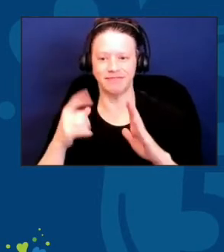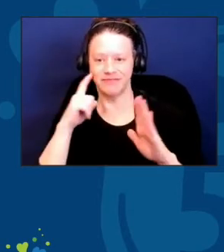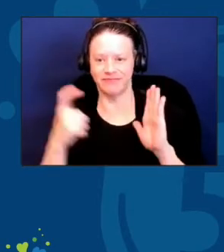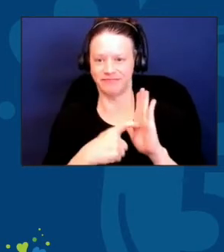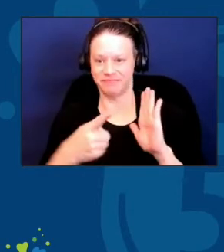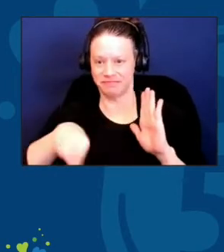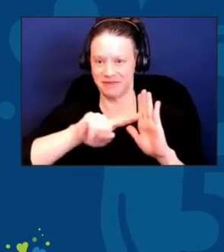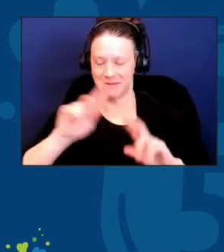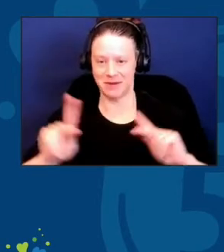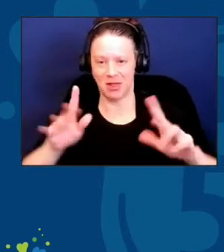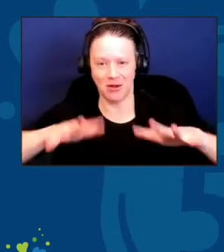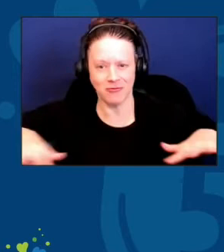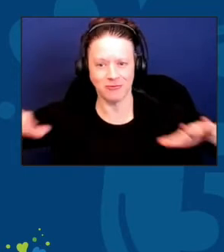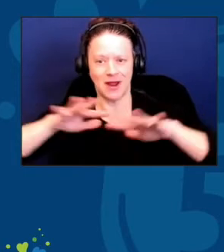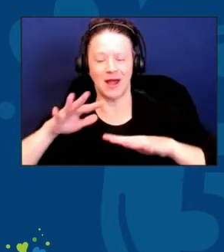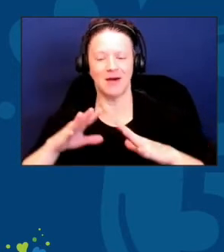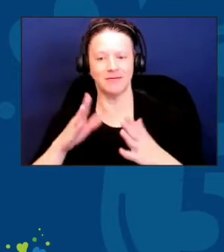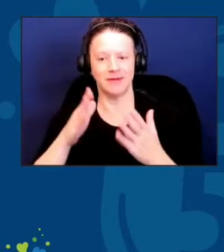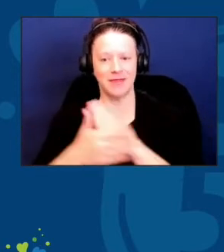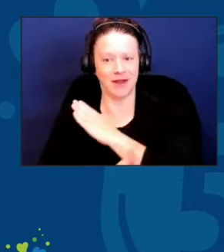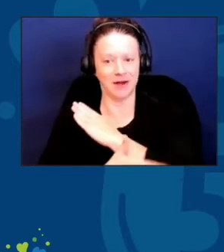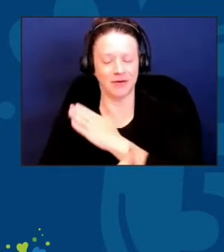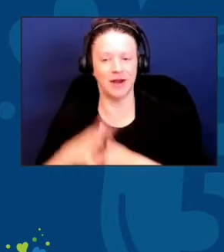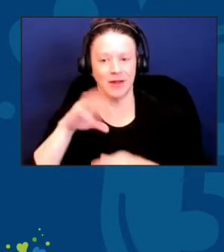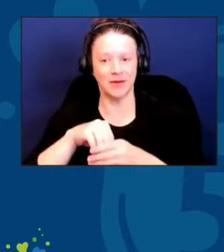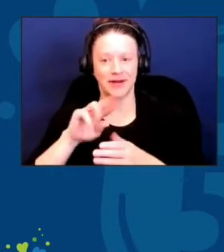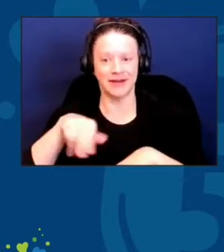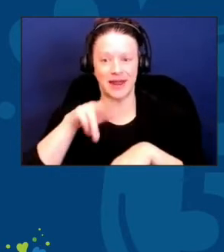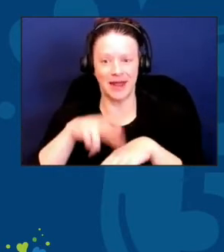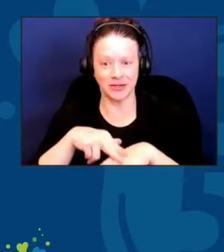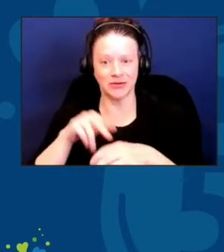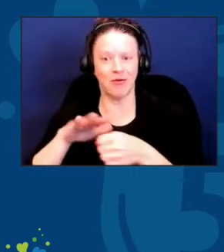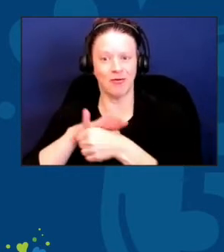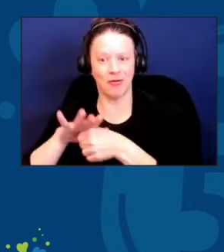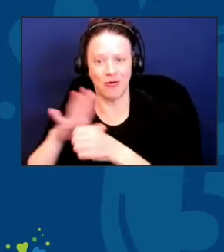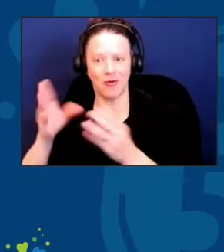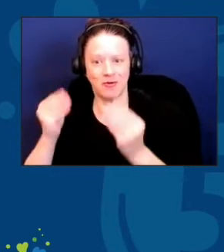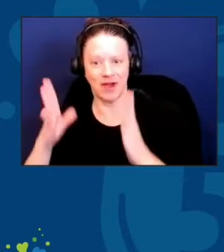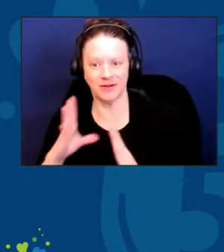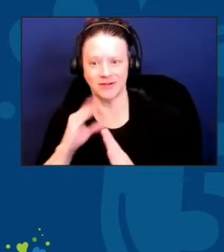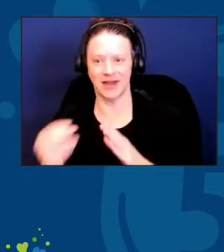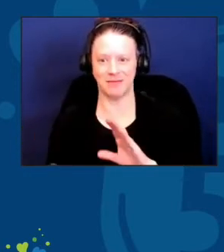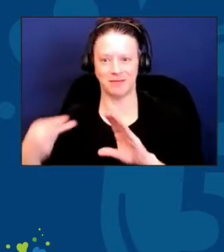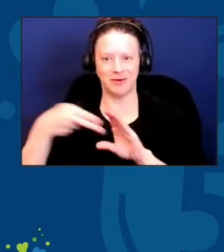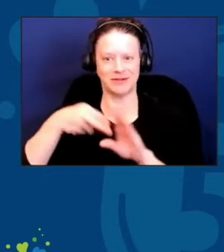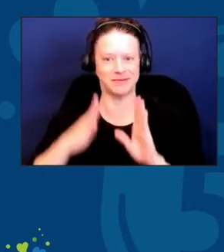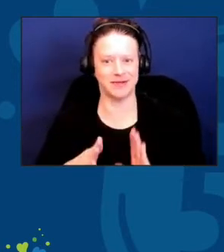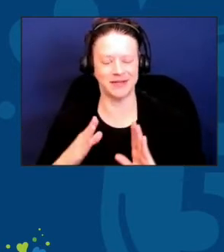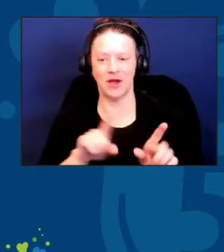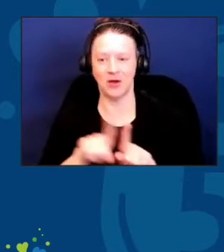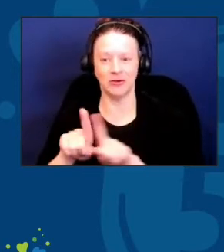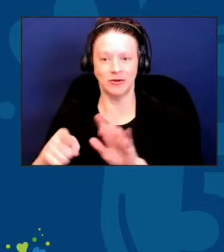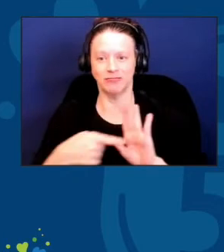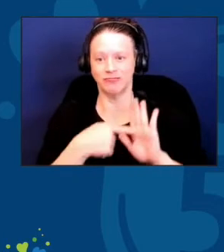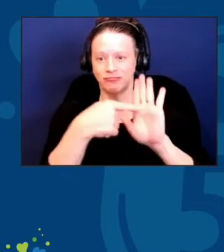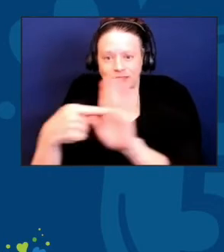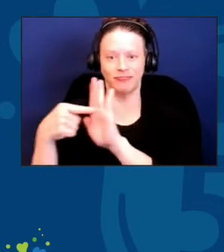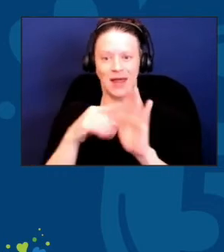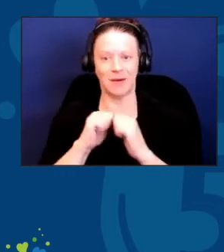local providers, and participants. They'll share their thoughts on the program and its impact on the lives of older adults.